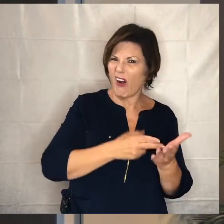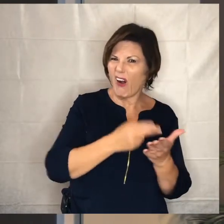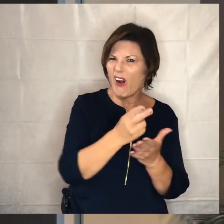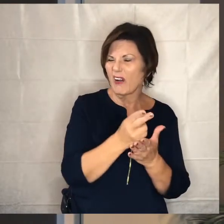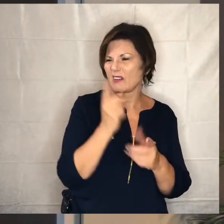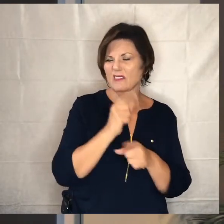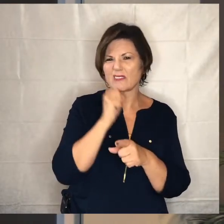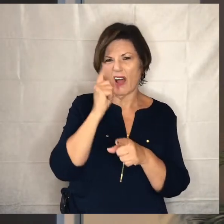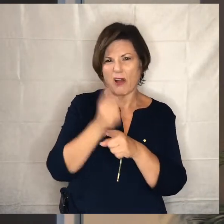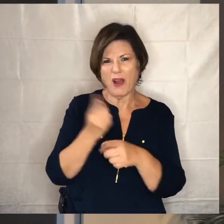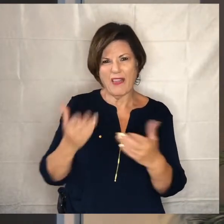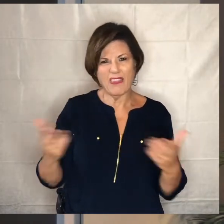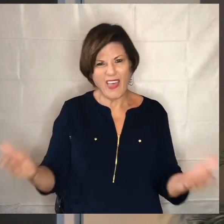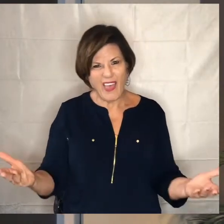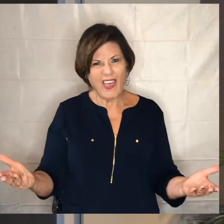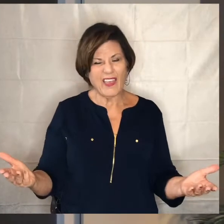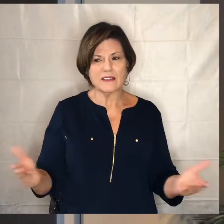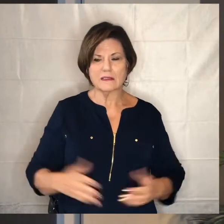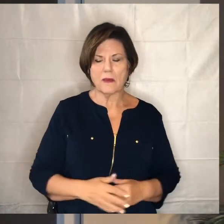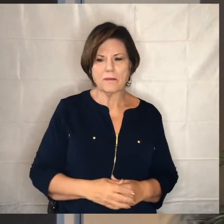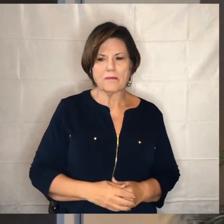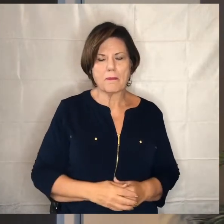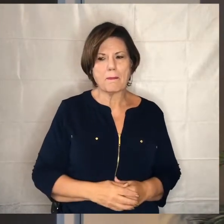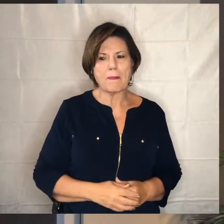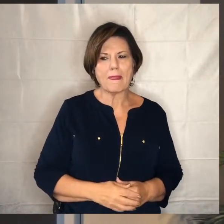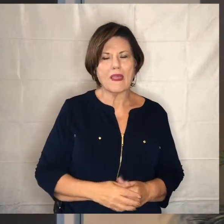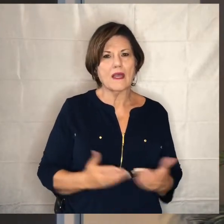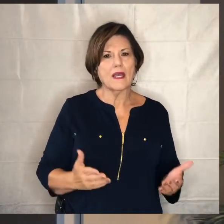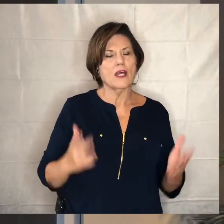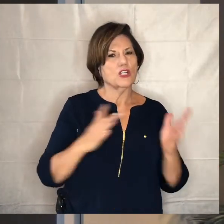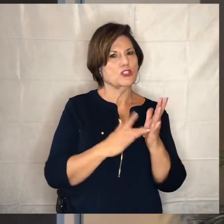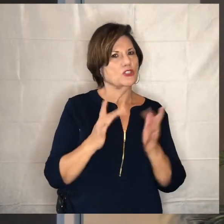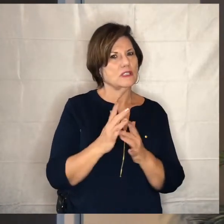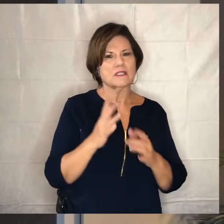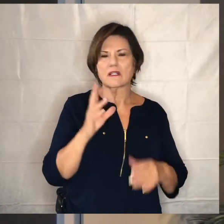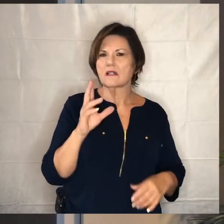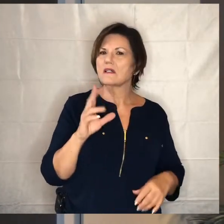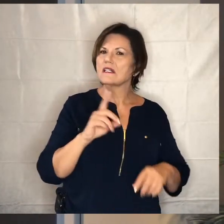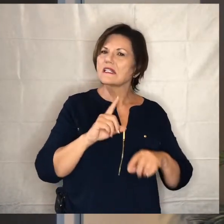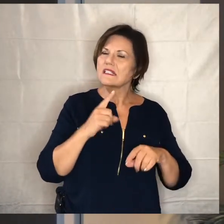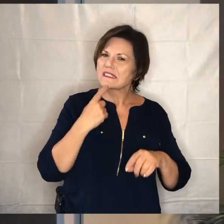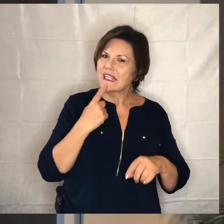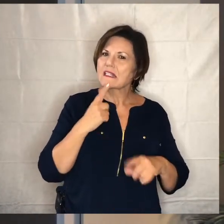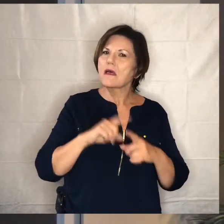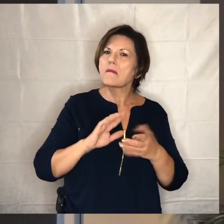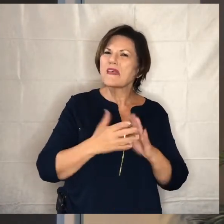right sorts of things so jesus is saying be shrewd